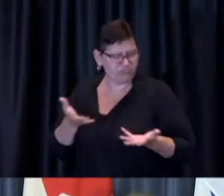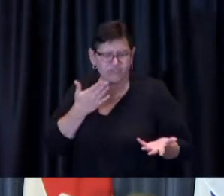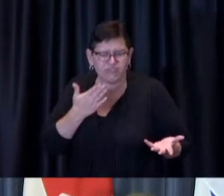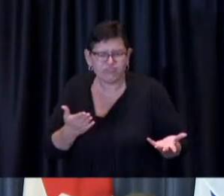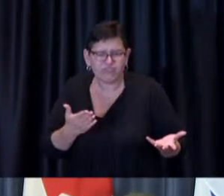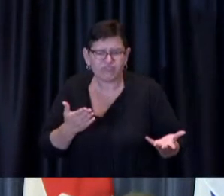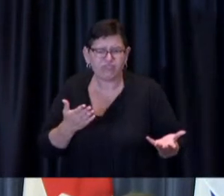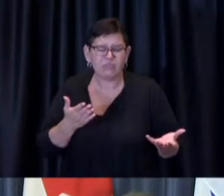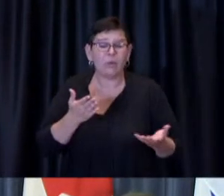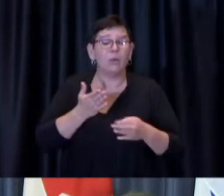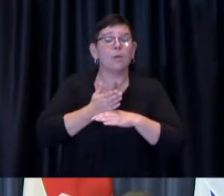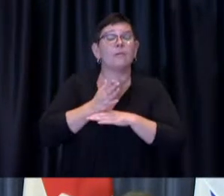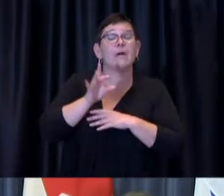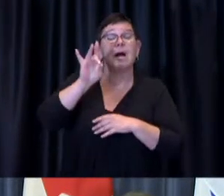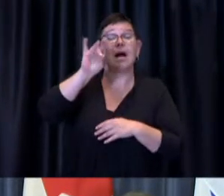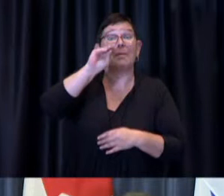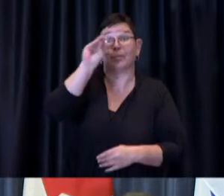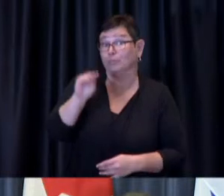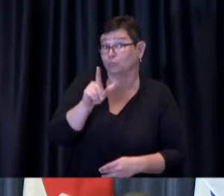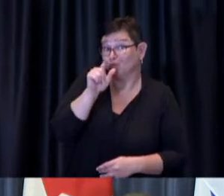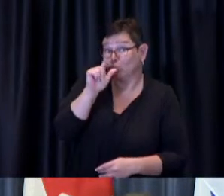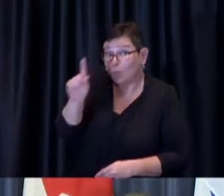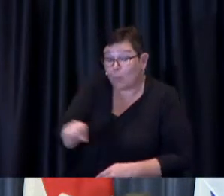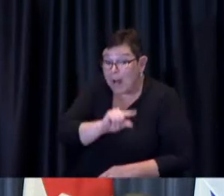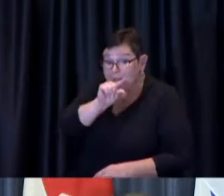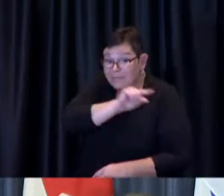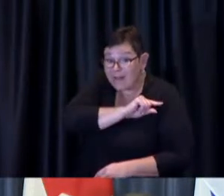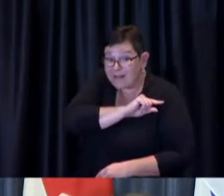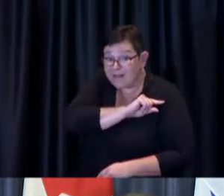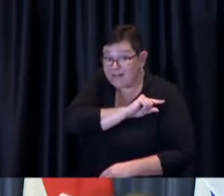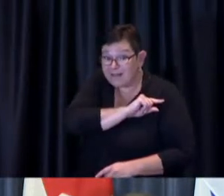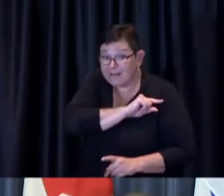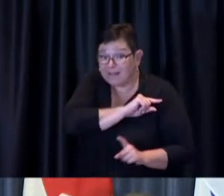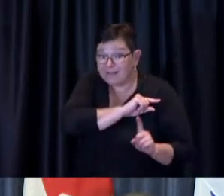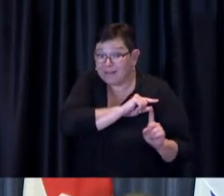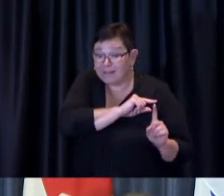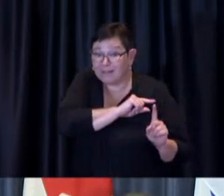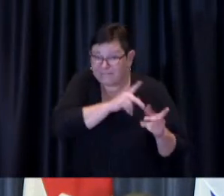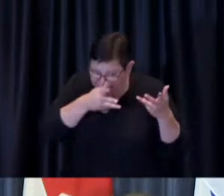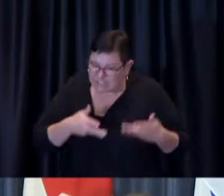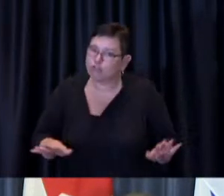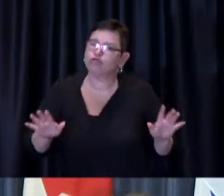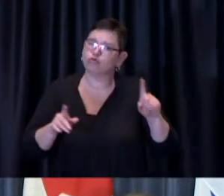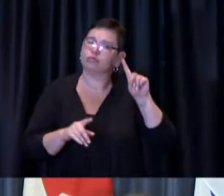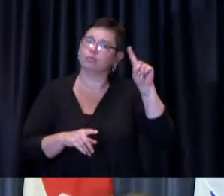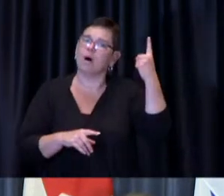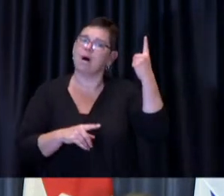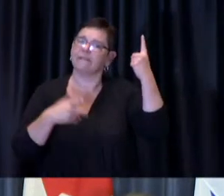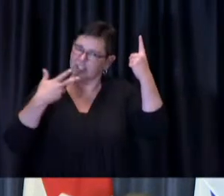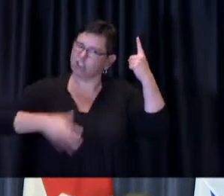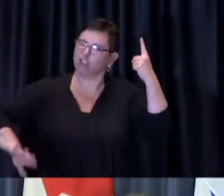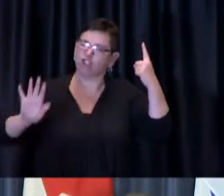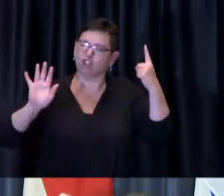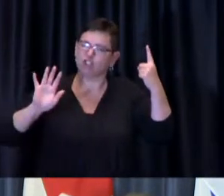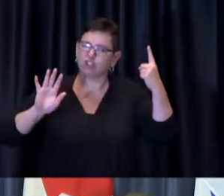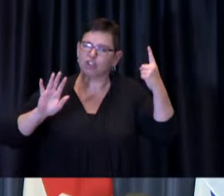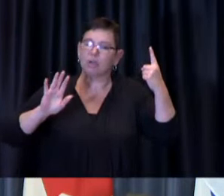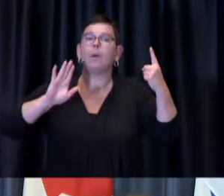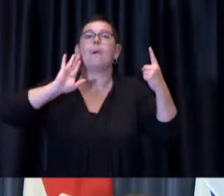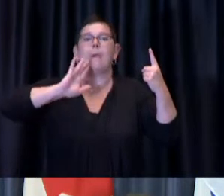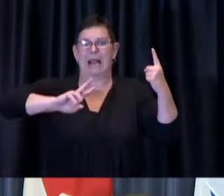of those eligible who have at least one dose on board and getting second doses up to uh you know